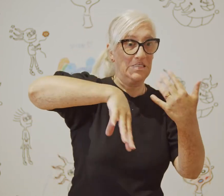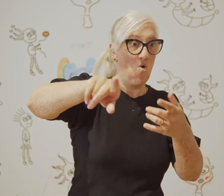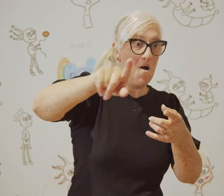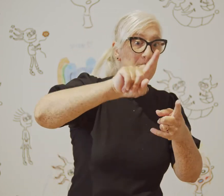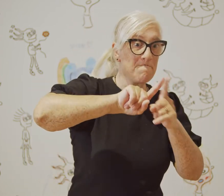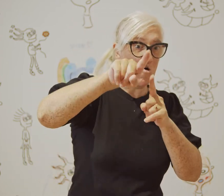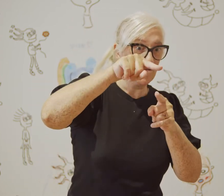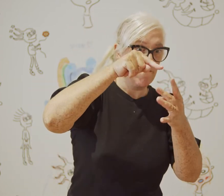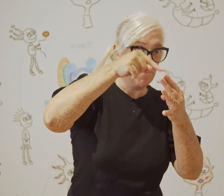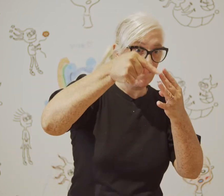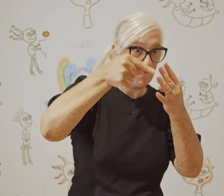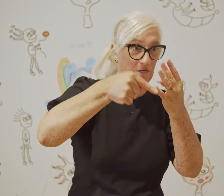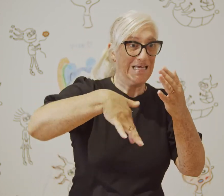of these forms in my work.